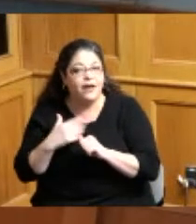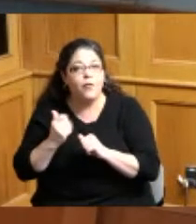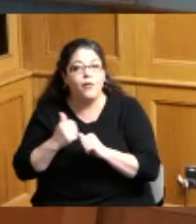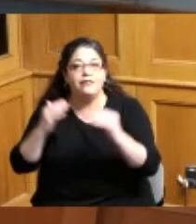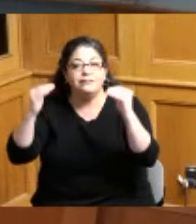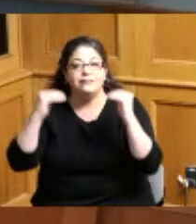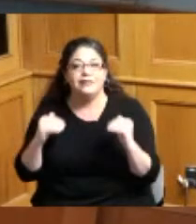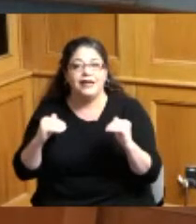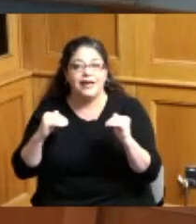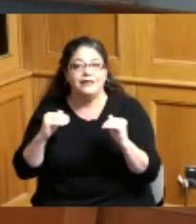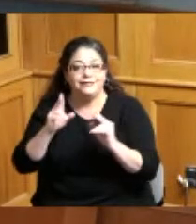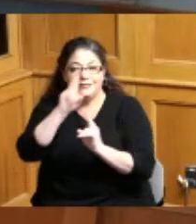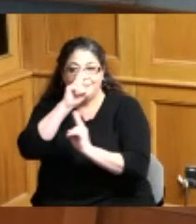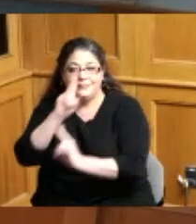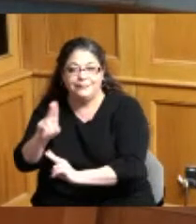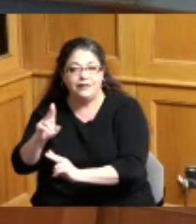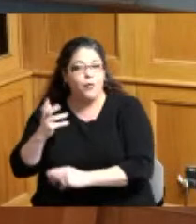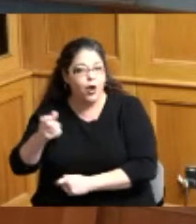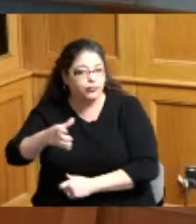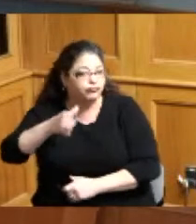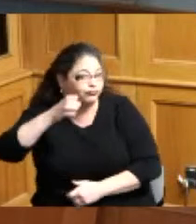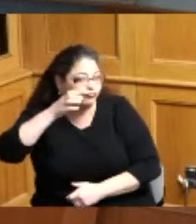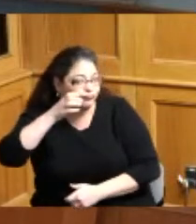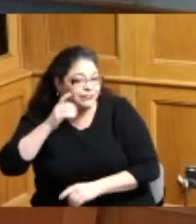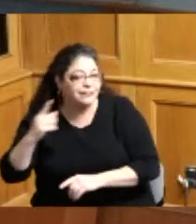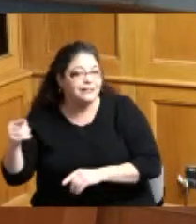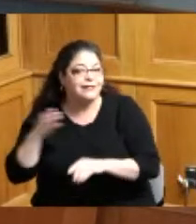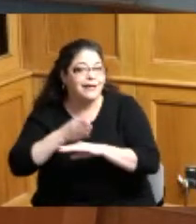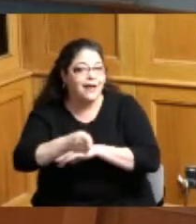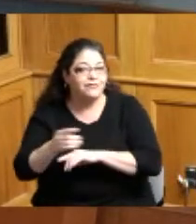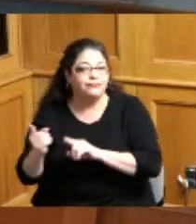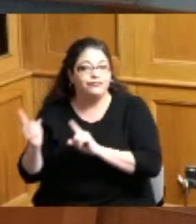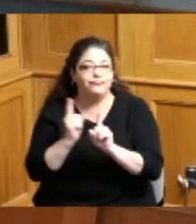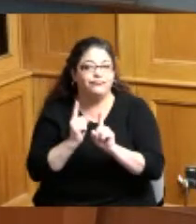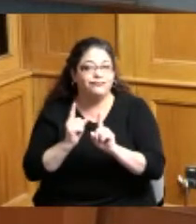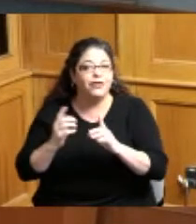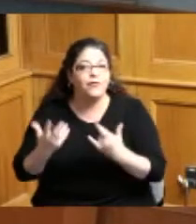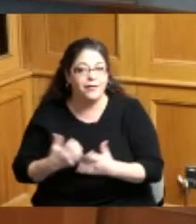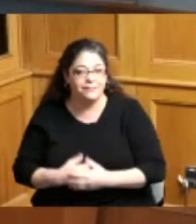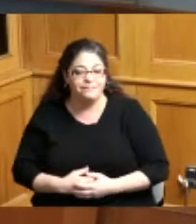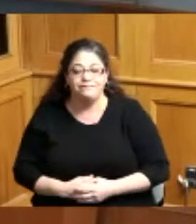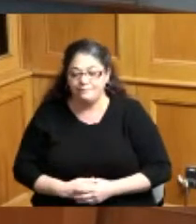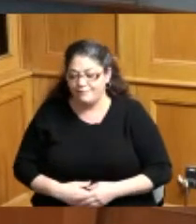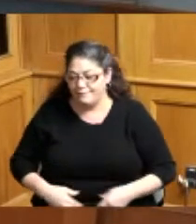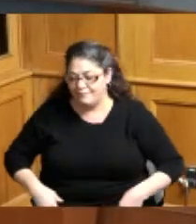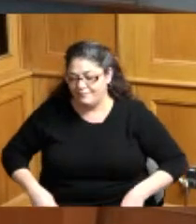that I'm getting ready to do I want you to come up afterwards I want to thank everyone that is